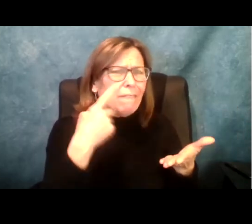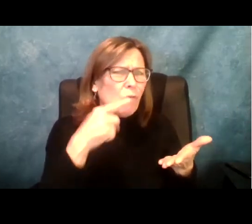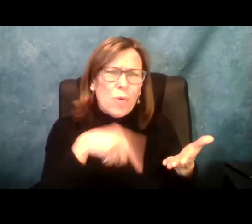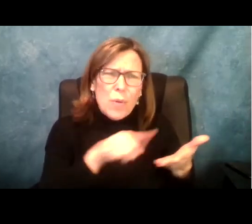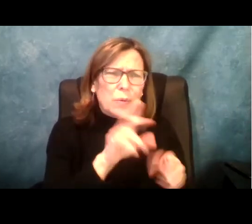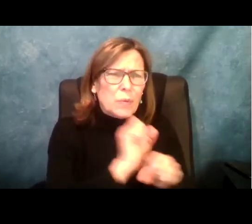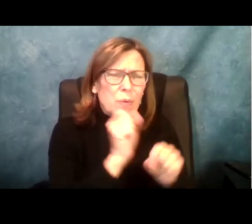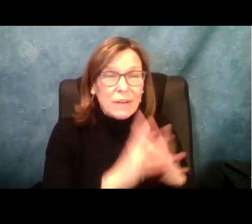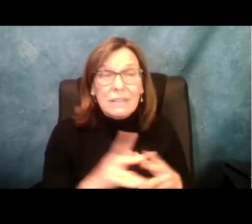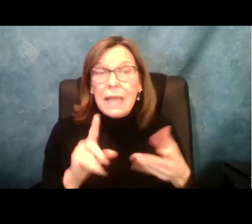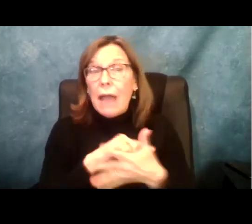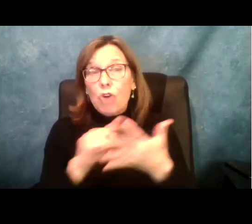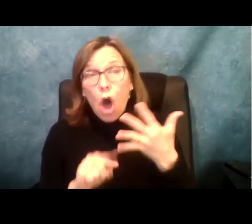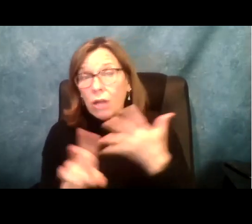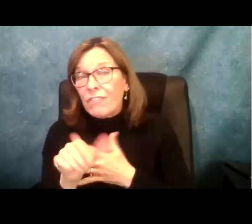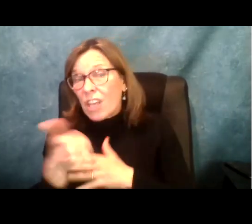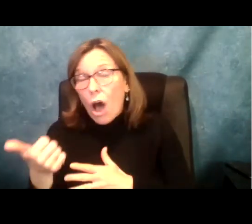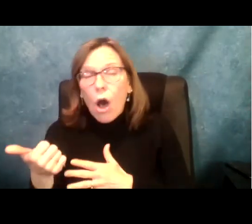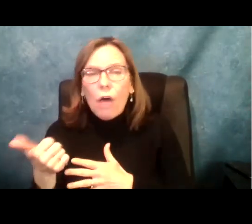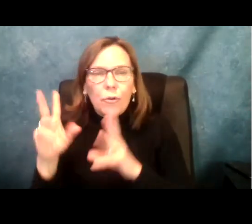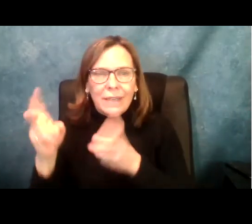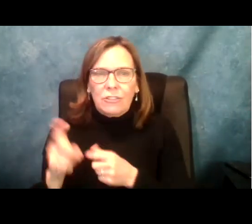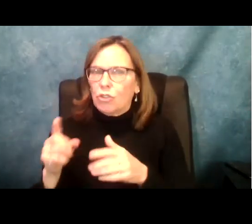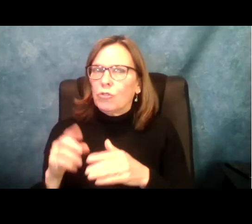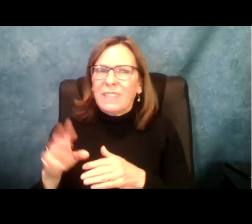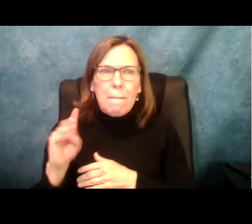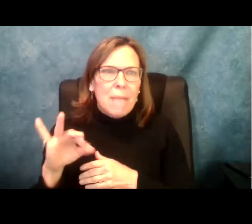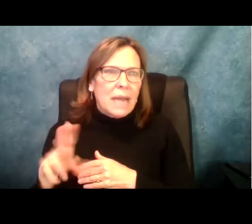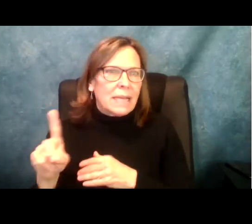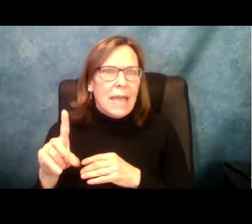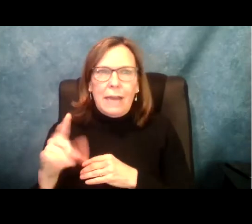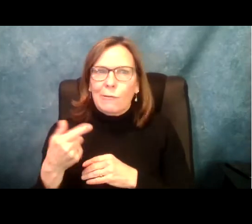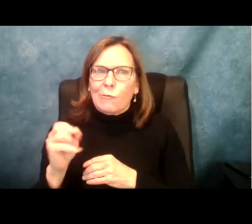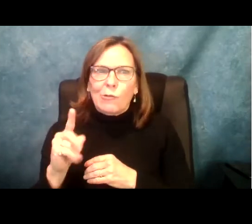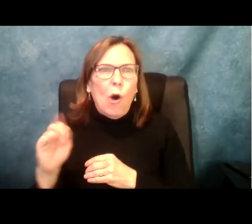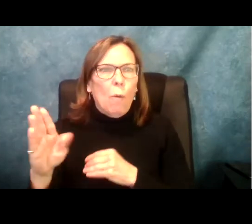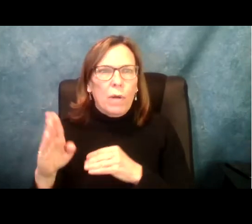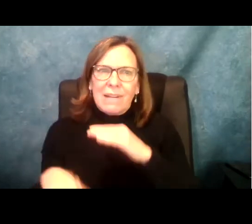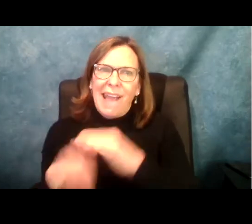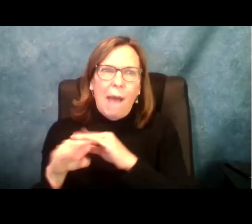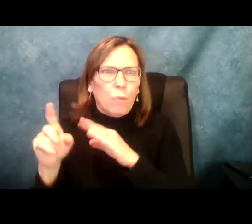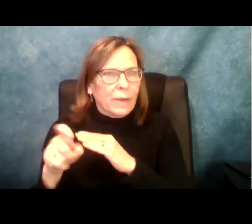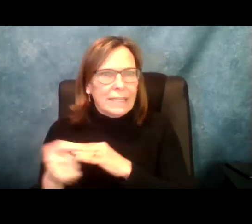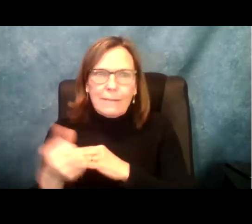increase wages for home care workers. But also all of the other issues we have been talking about including